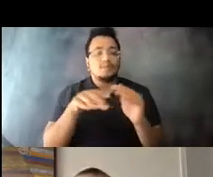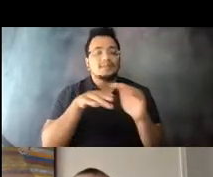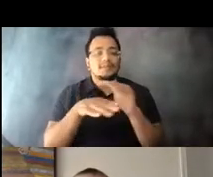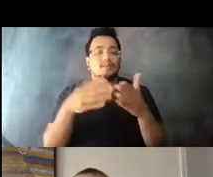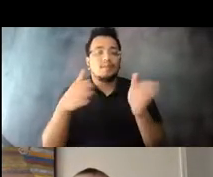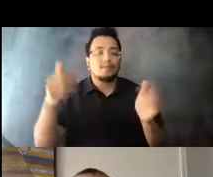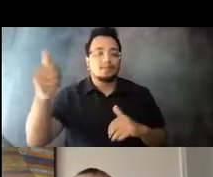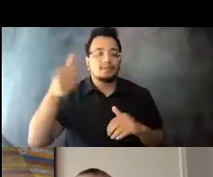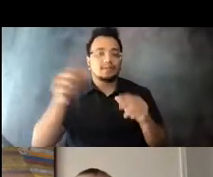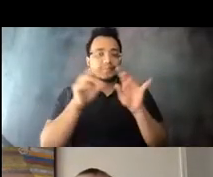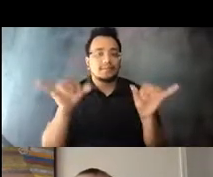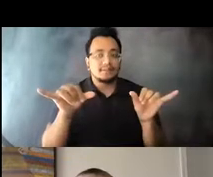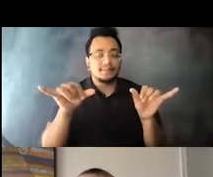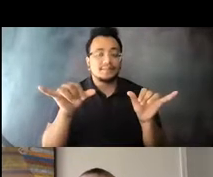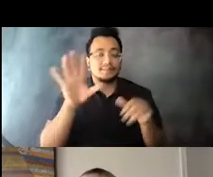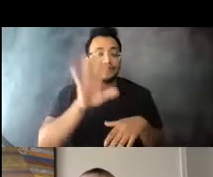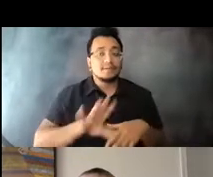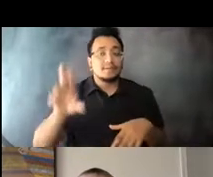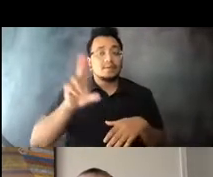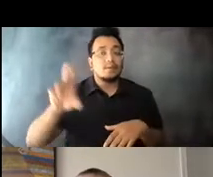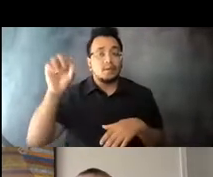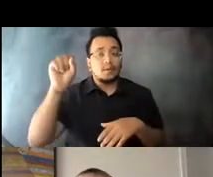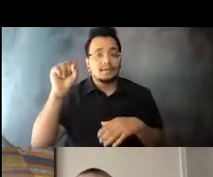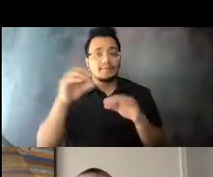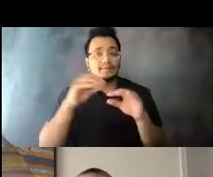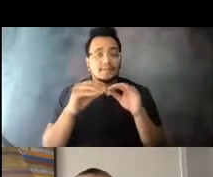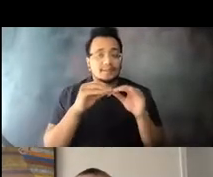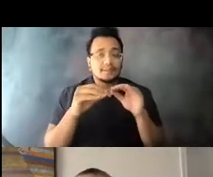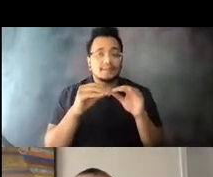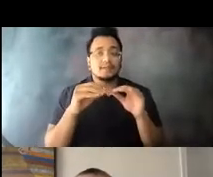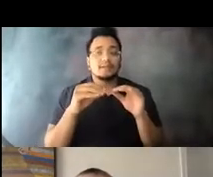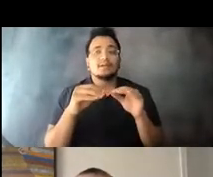15:08:15 The nation's route of finished route buses is accessible.